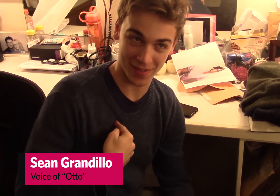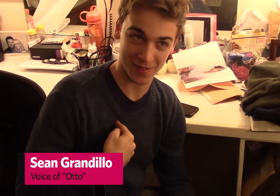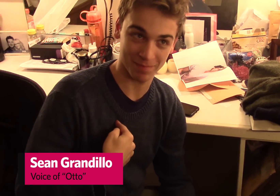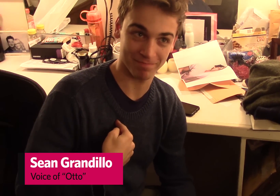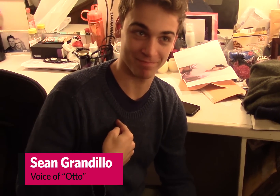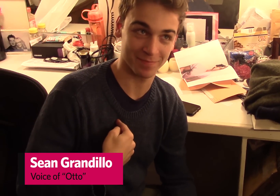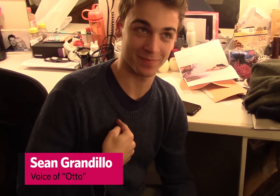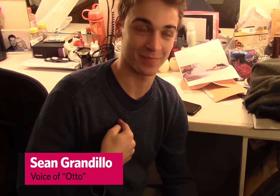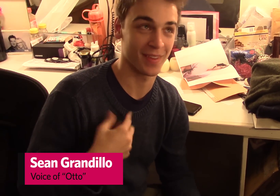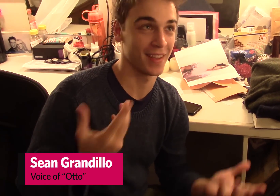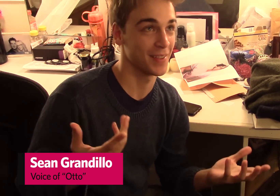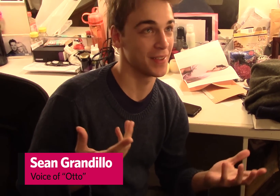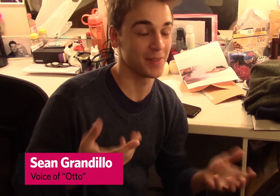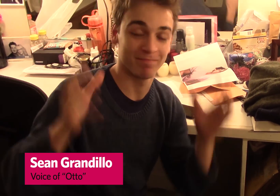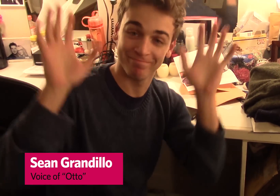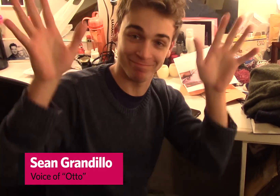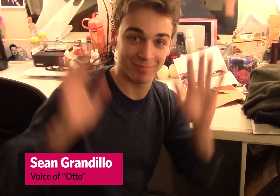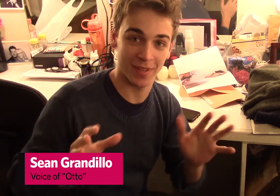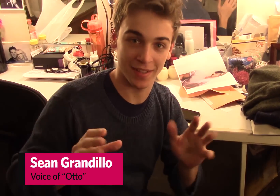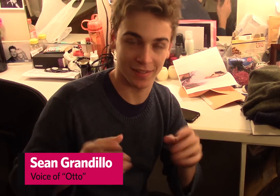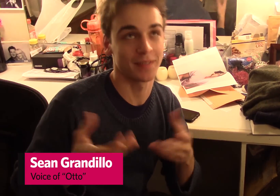Doing this show for me is